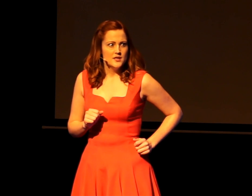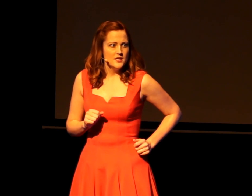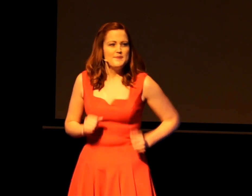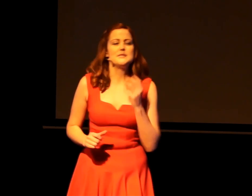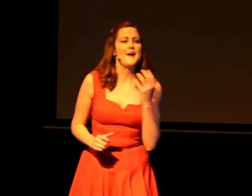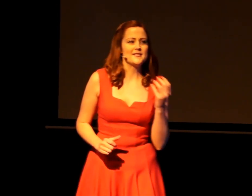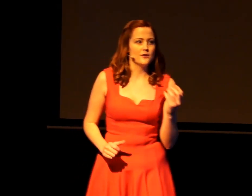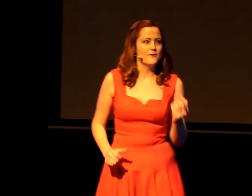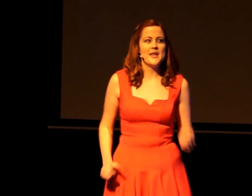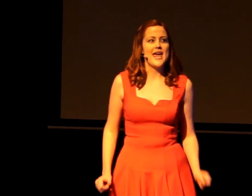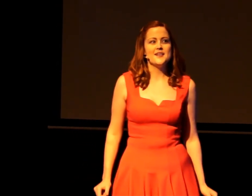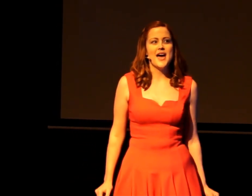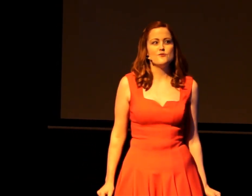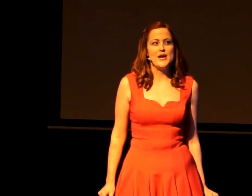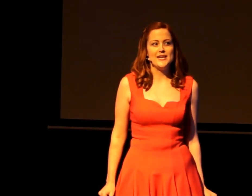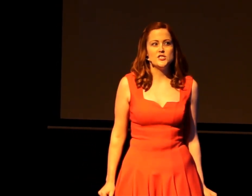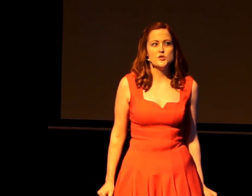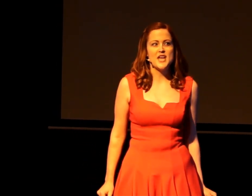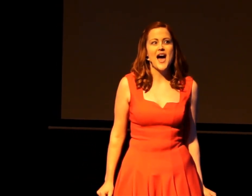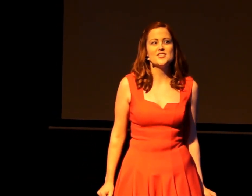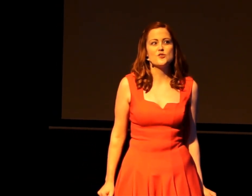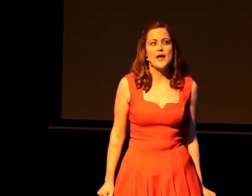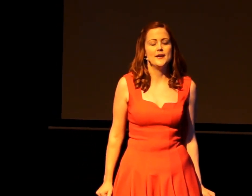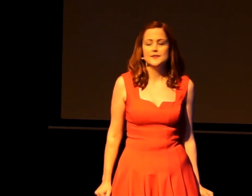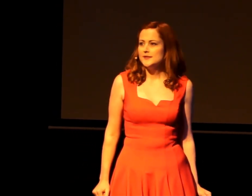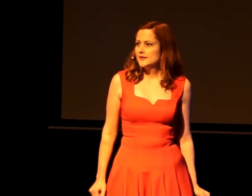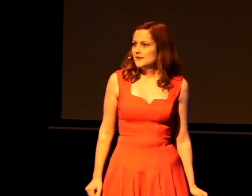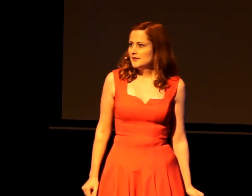Bespectacled from the late-night-reading-induced eyestrain.